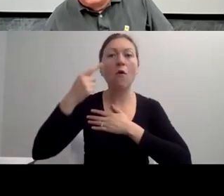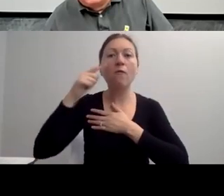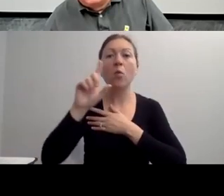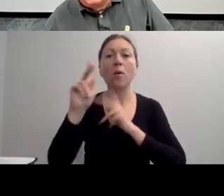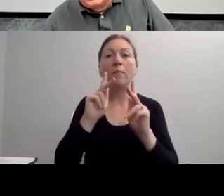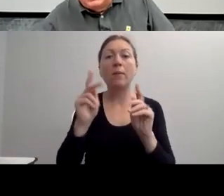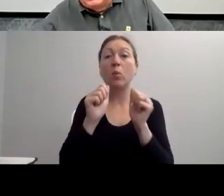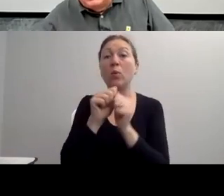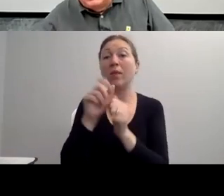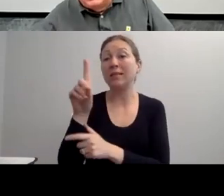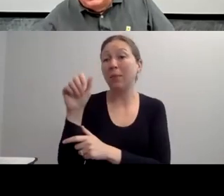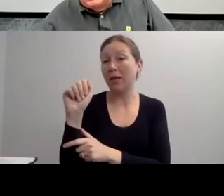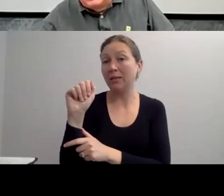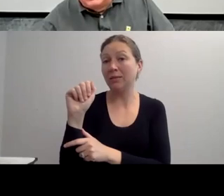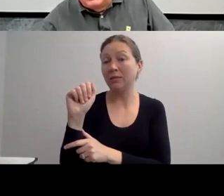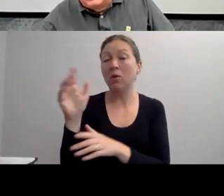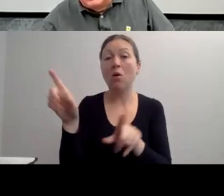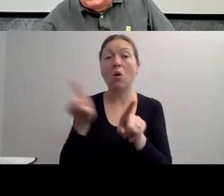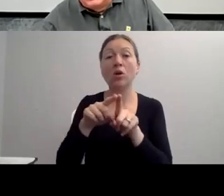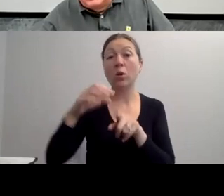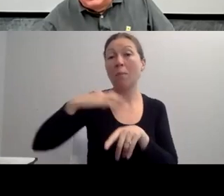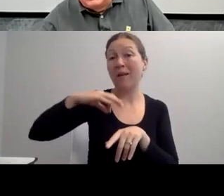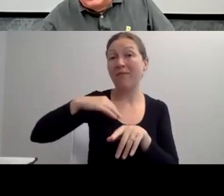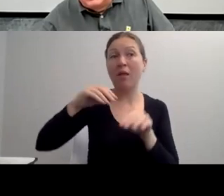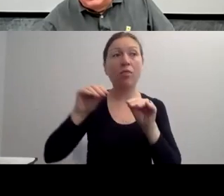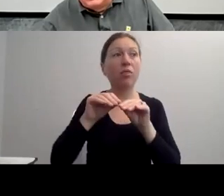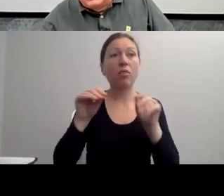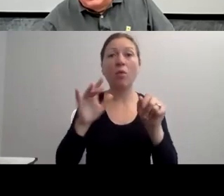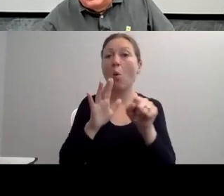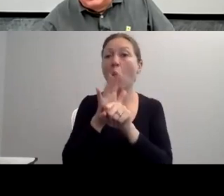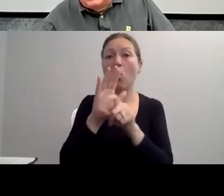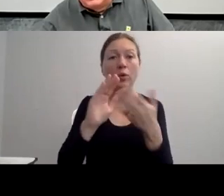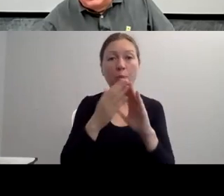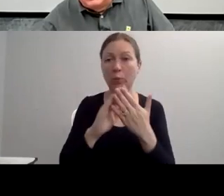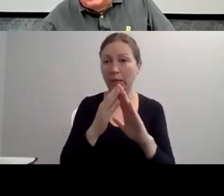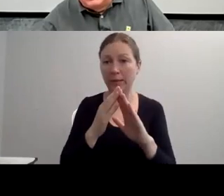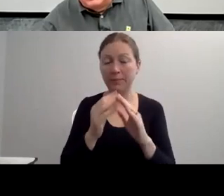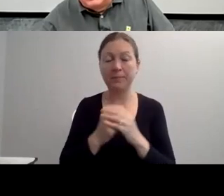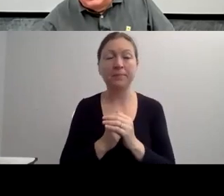"BUT FOR ME AS A CONSUMER, I AM IN CHARGE OF EVERYTHING.